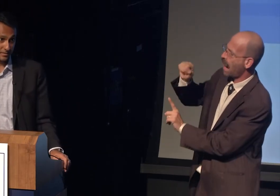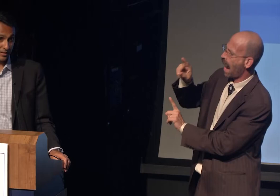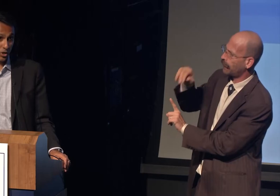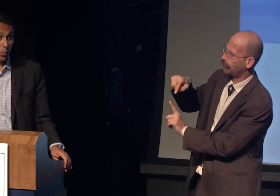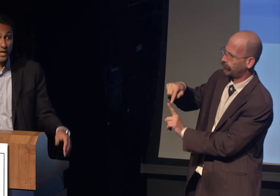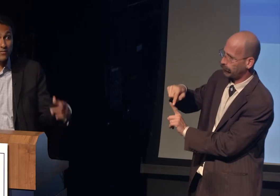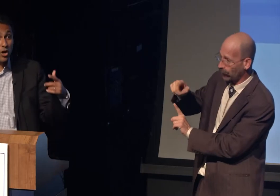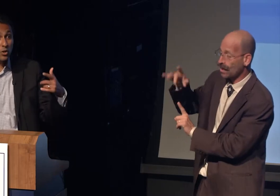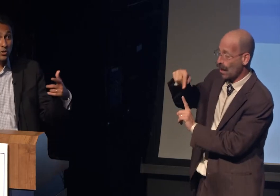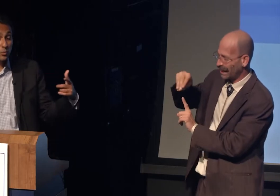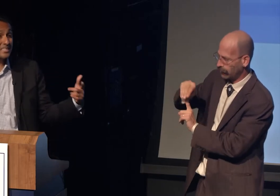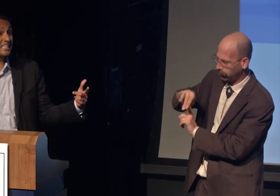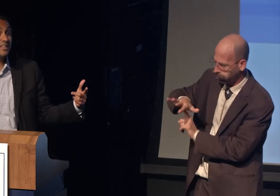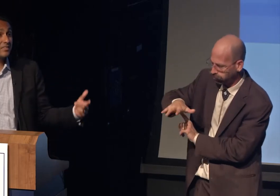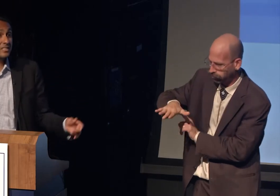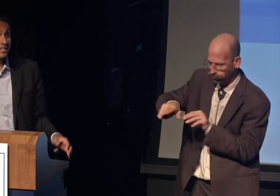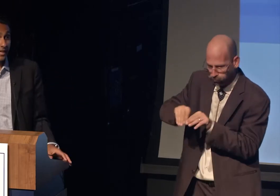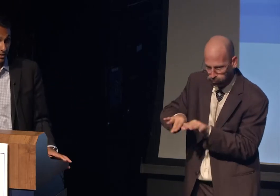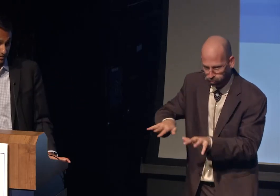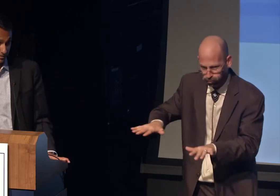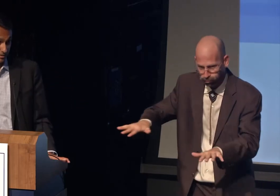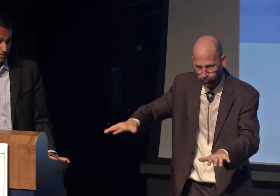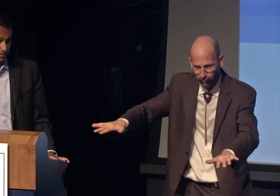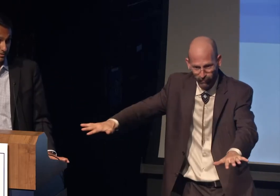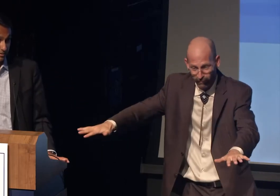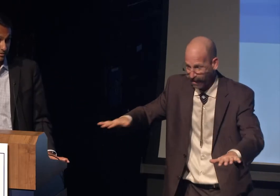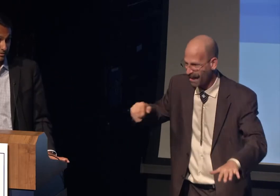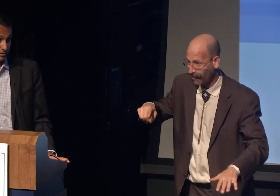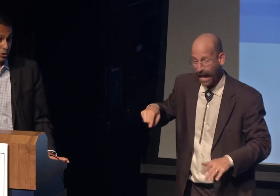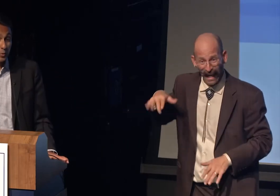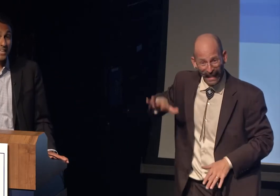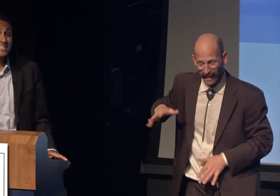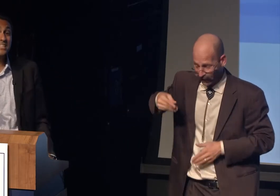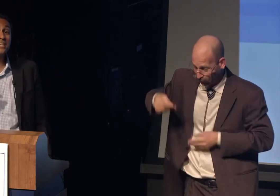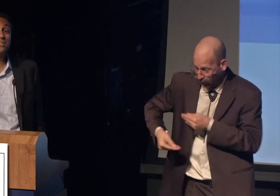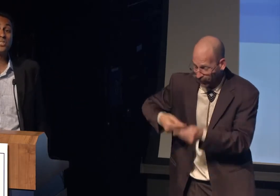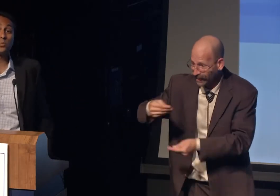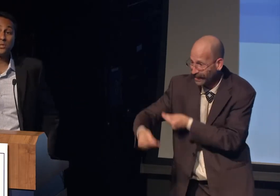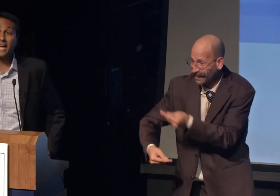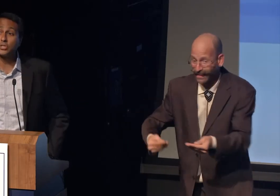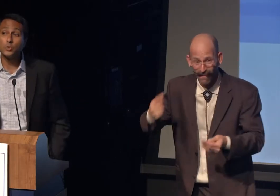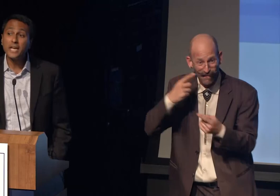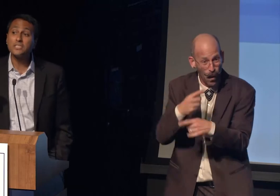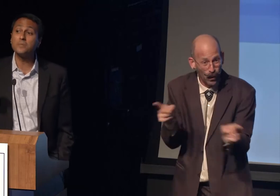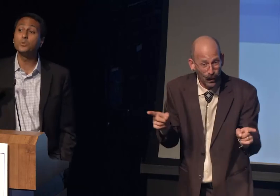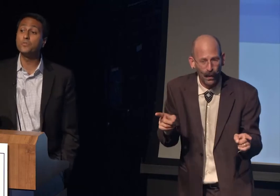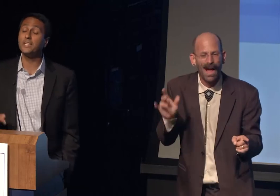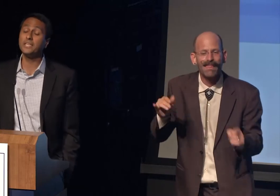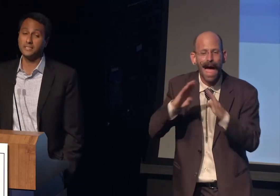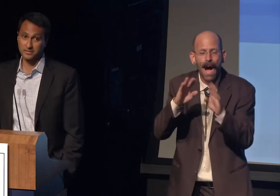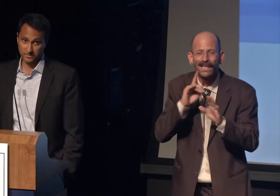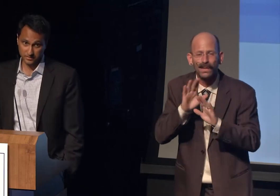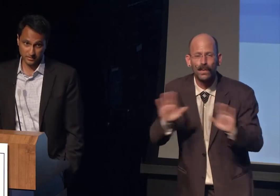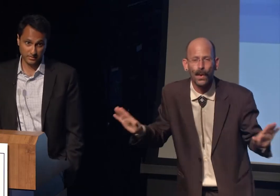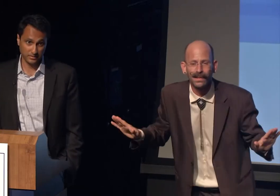We have all received this letter. You get to live in this world house, you get to move in.